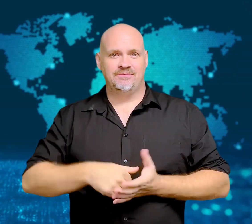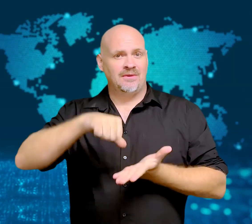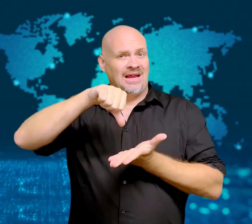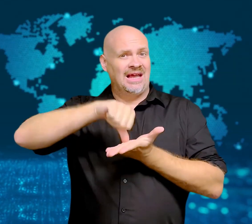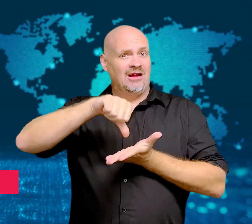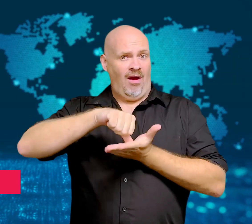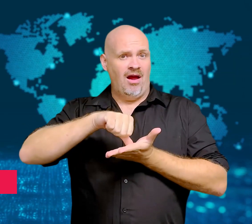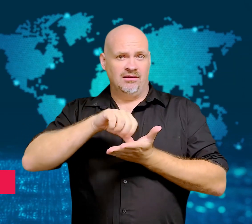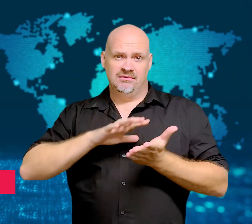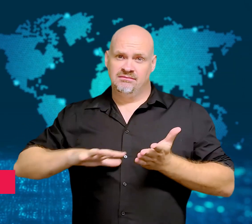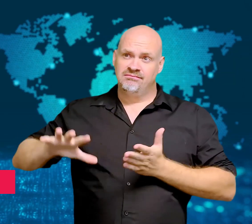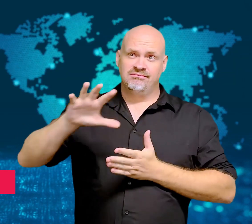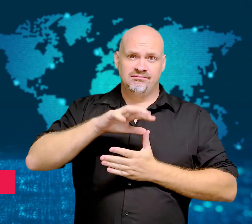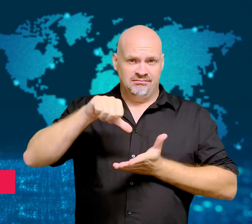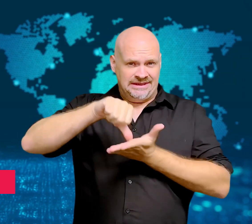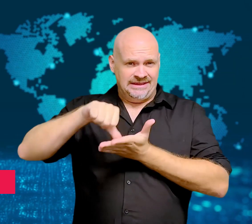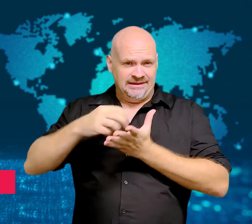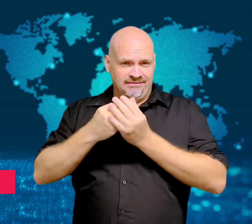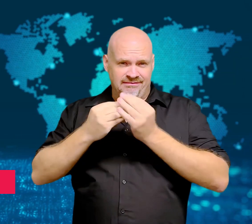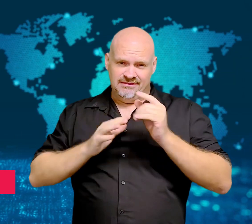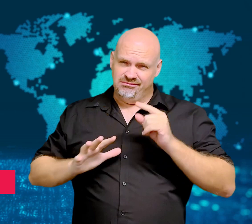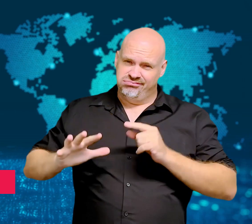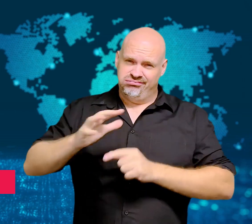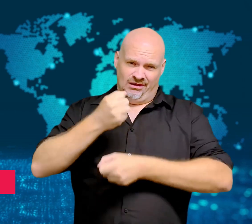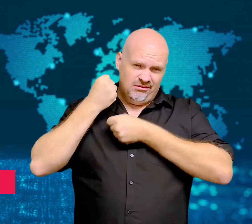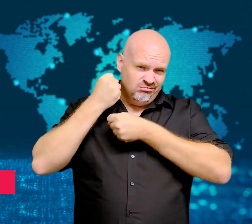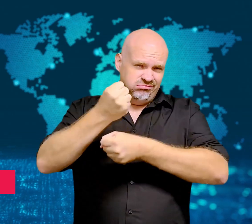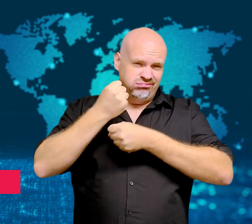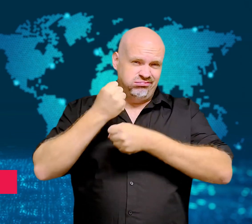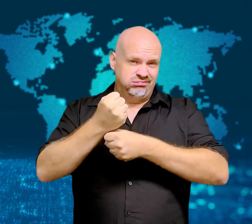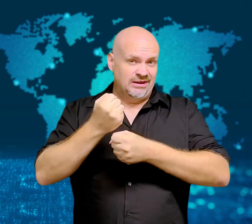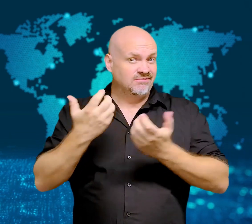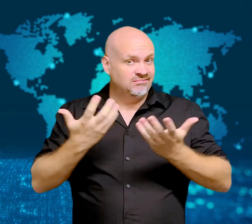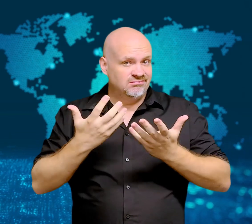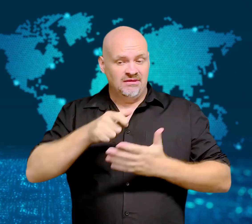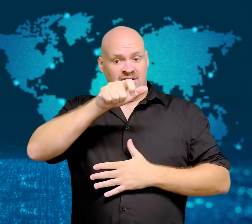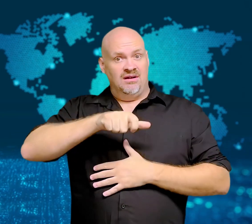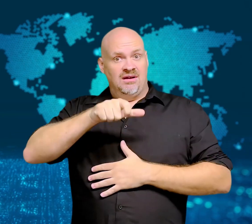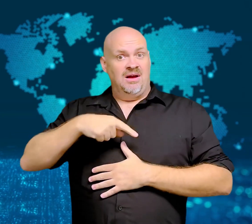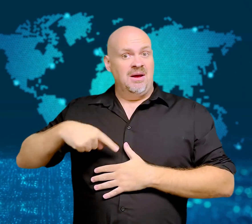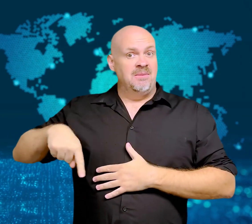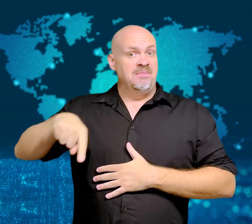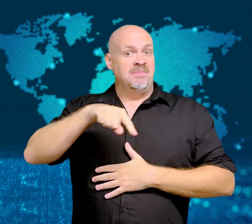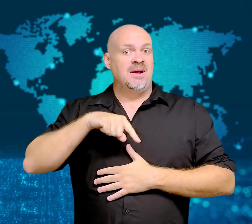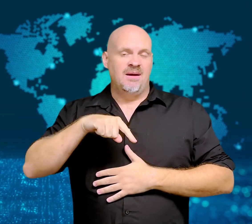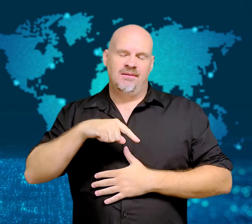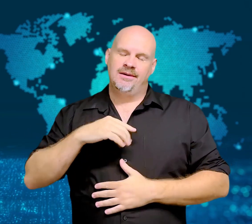[GAVIN]: Protests in Iran have spread to many cities as Iranians show